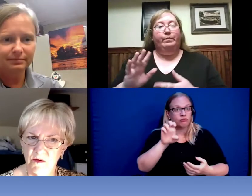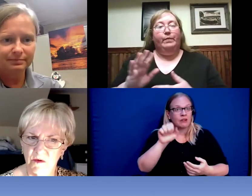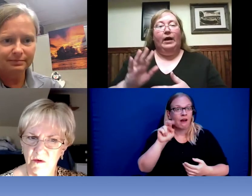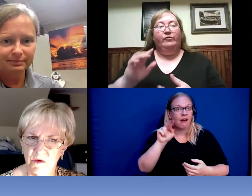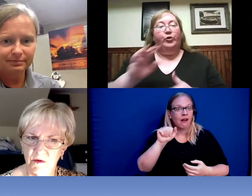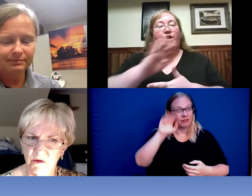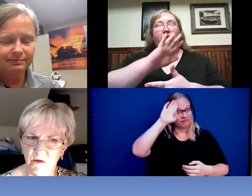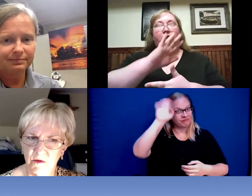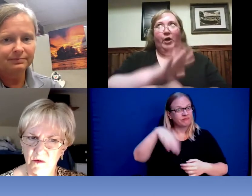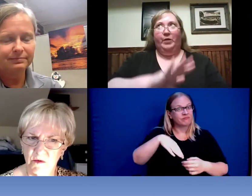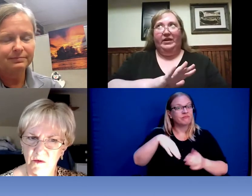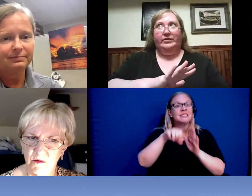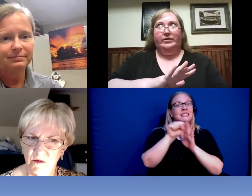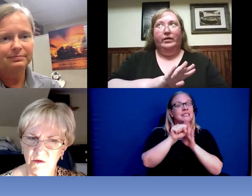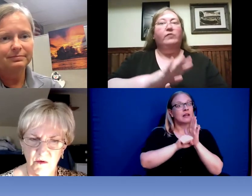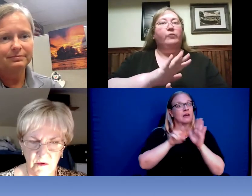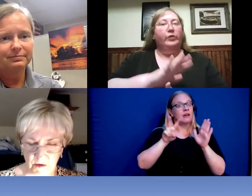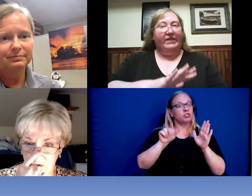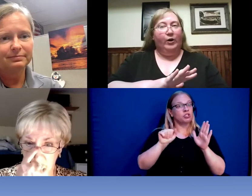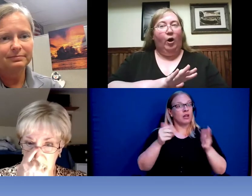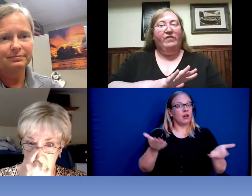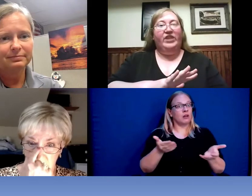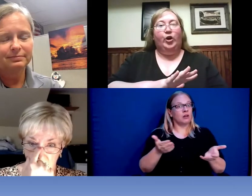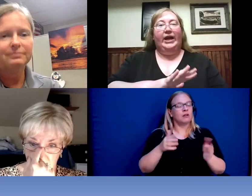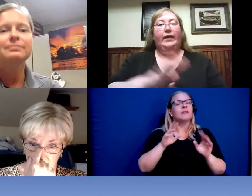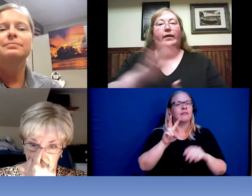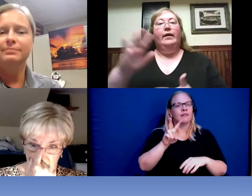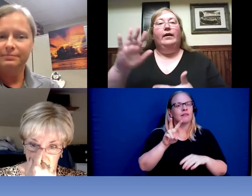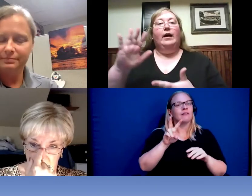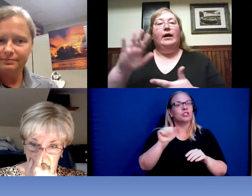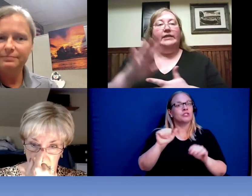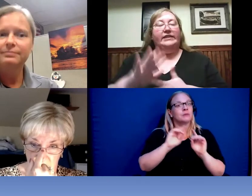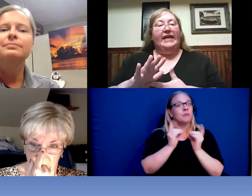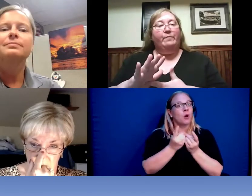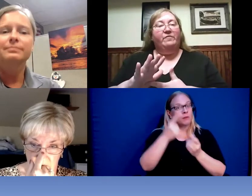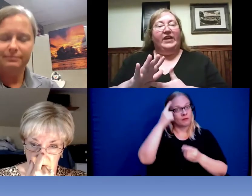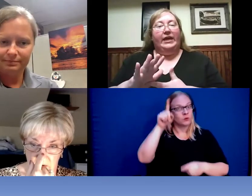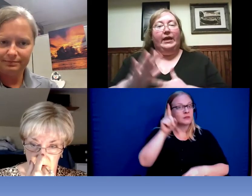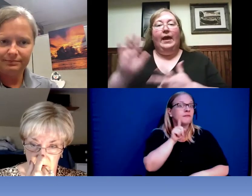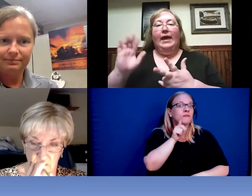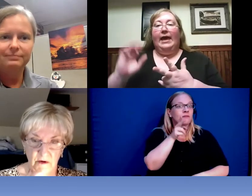Virginia Department for deaf and hard of hearing the DMV and